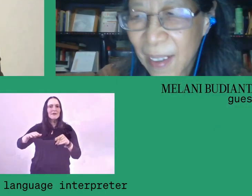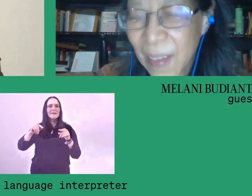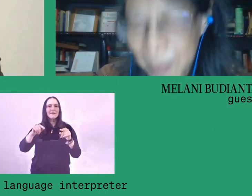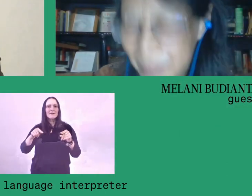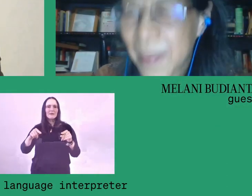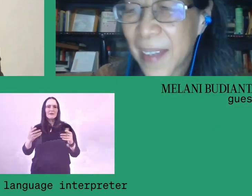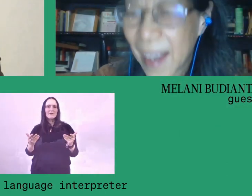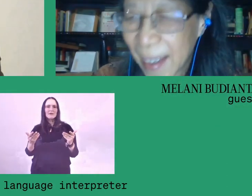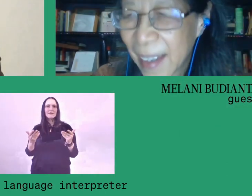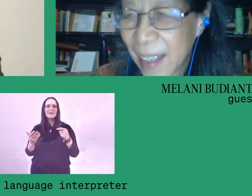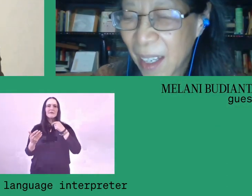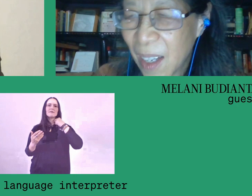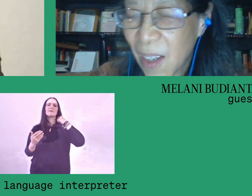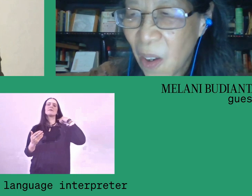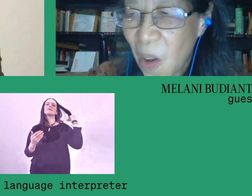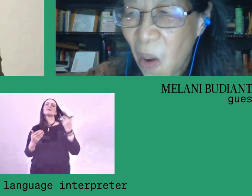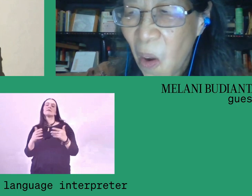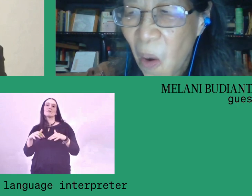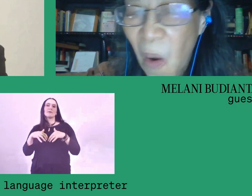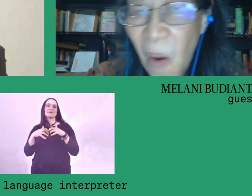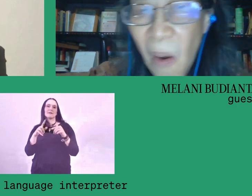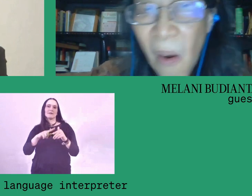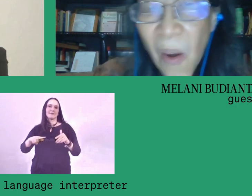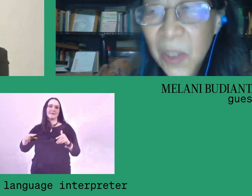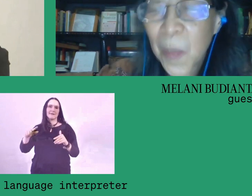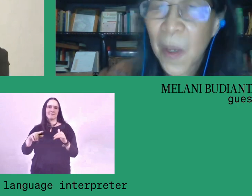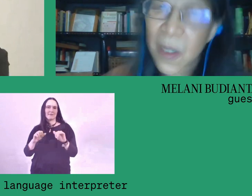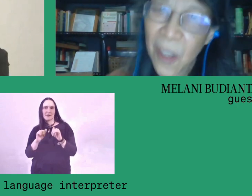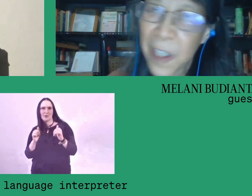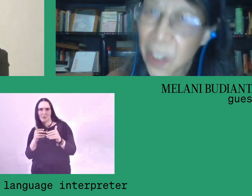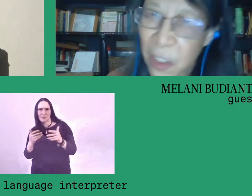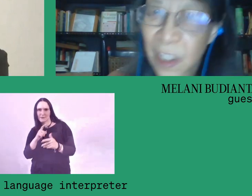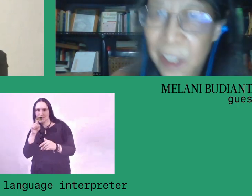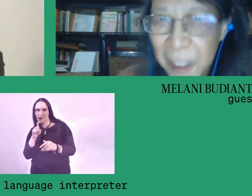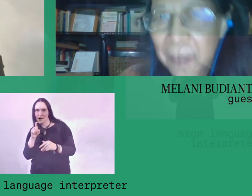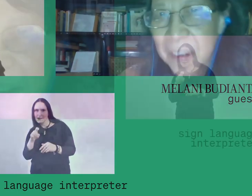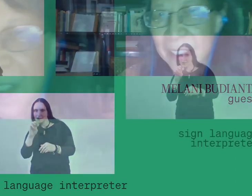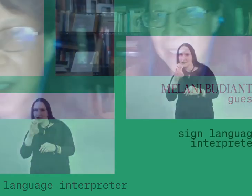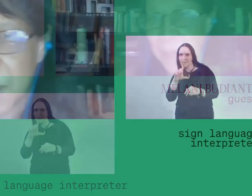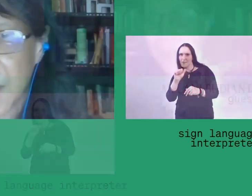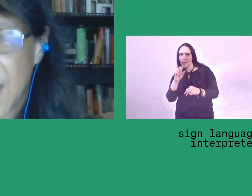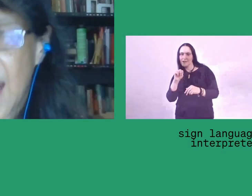or being afraid of other people." Also because of religious conservativism.